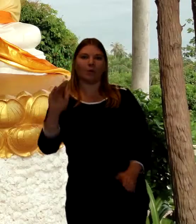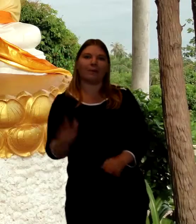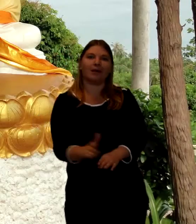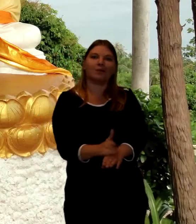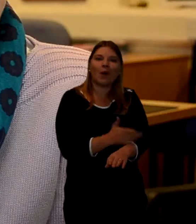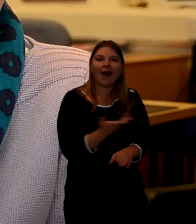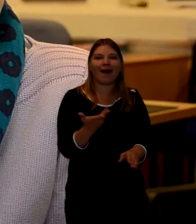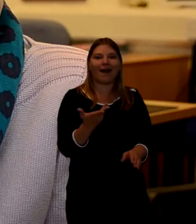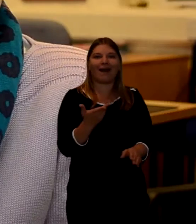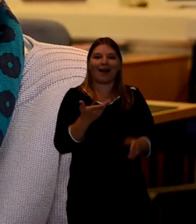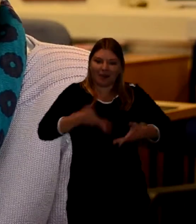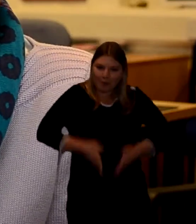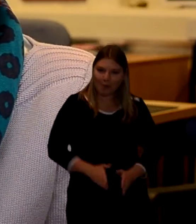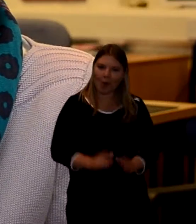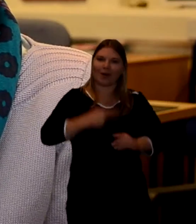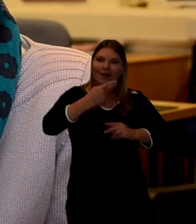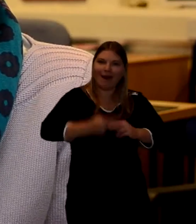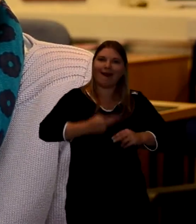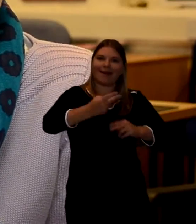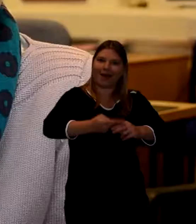So they'll most likely chant that as well.